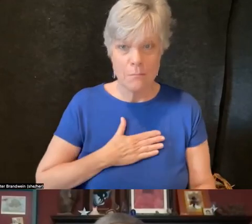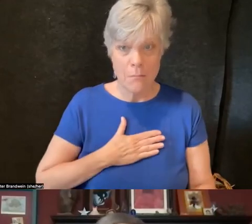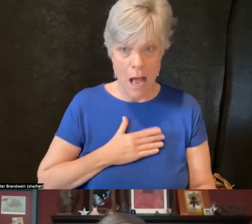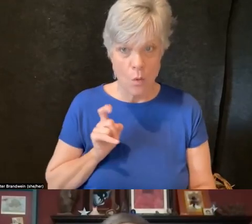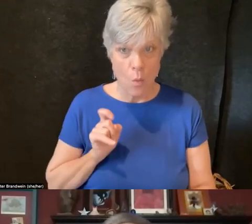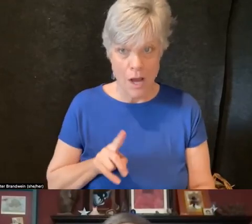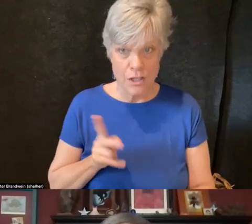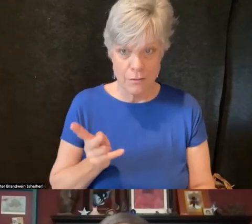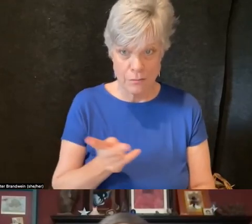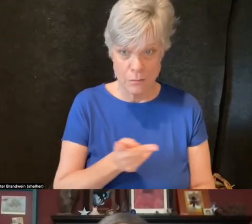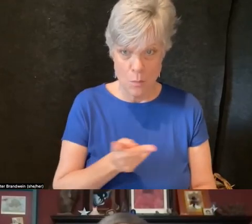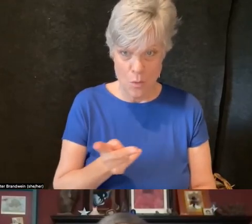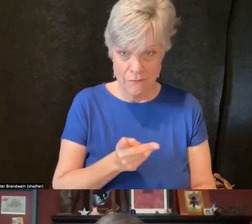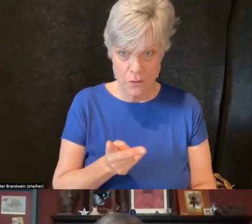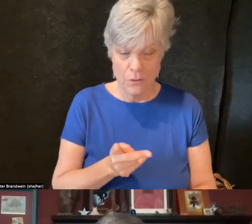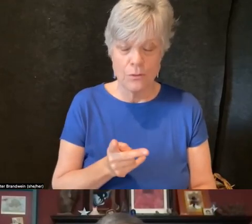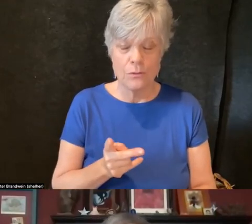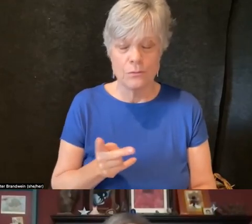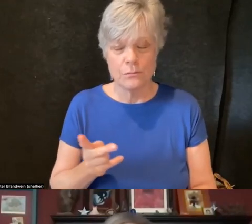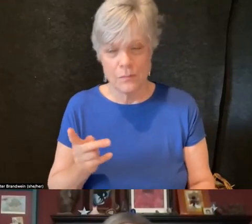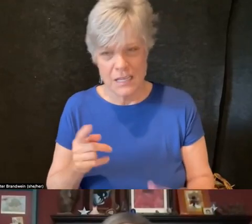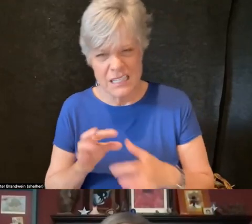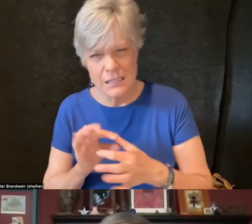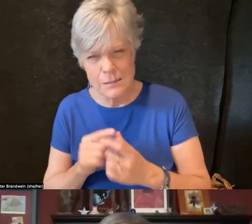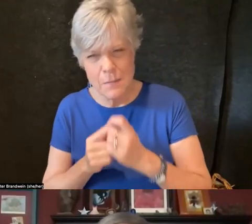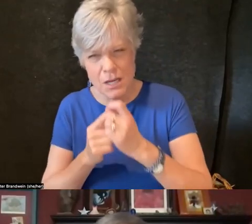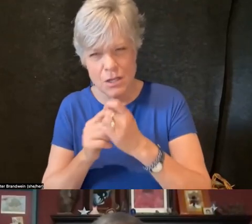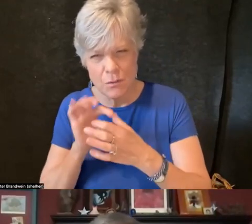and thinking about Diane's question just a minute ago